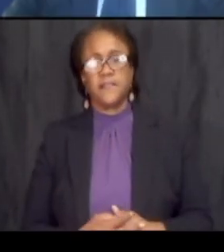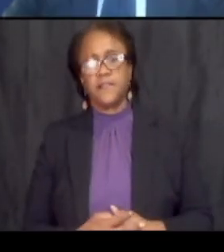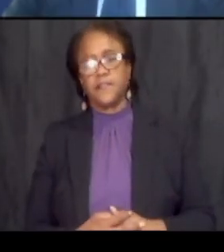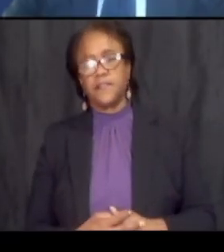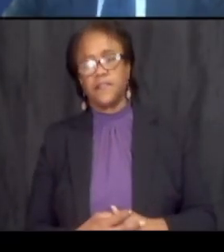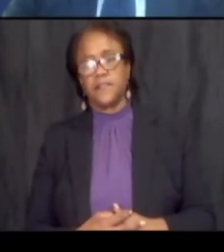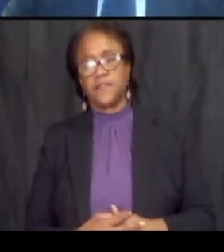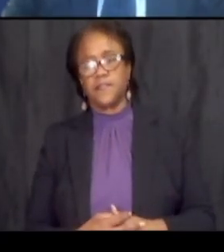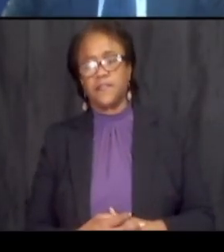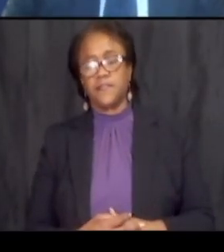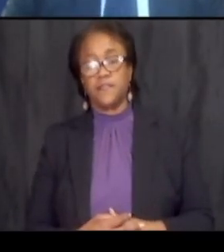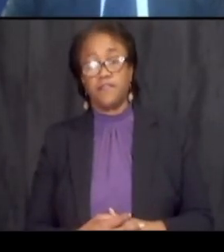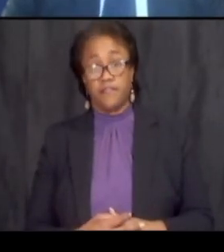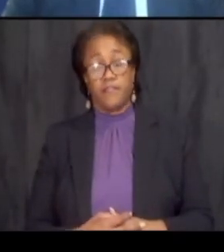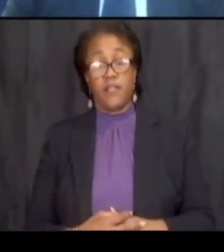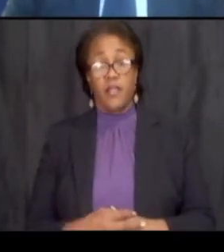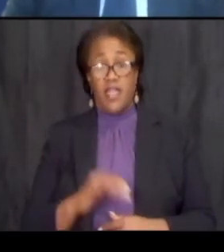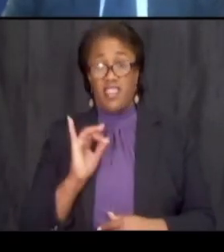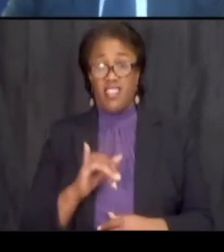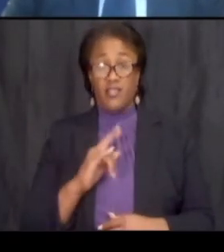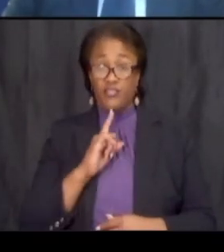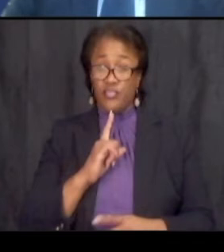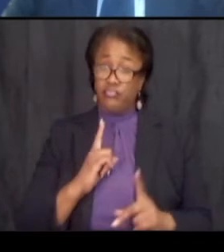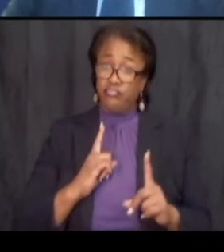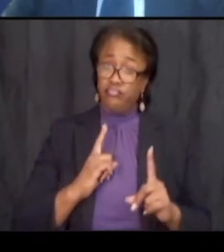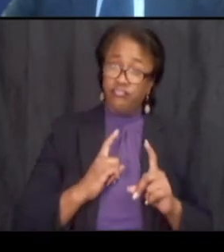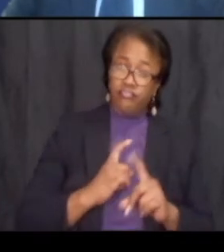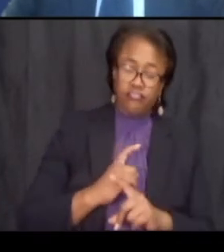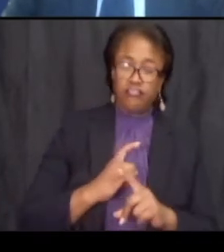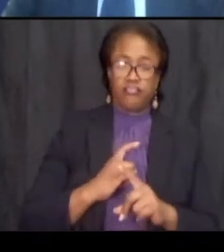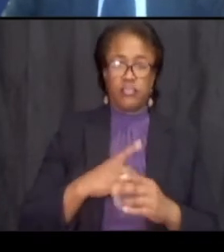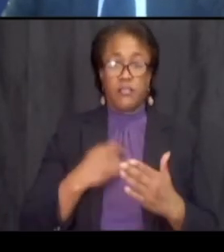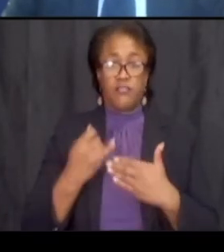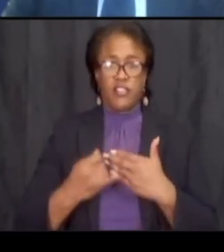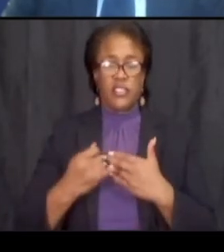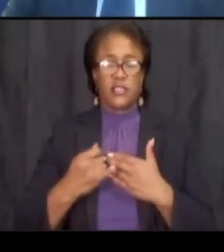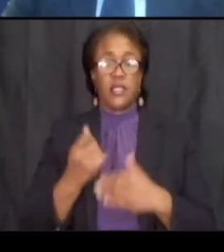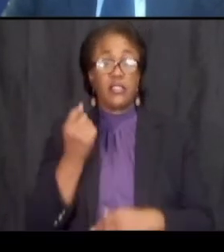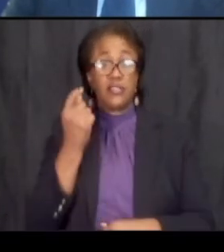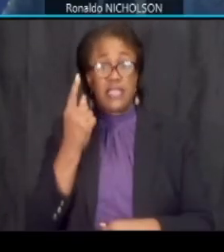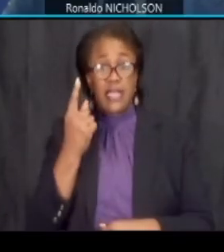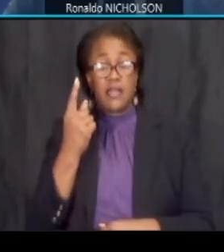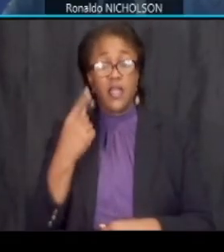on on a complex project like this the awareness of the adjacent residents